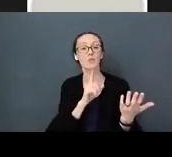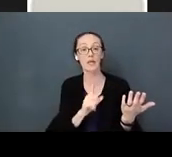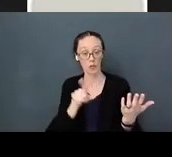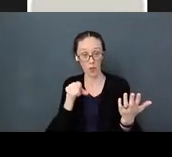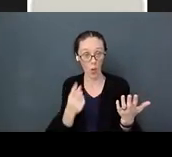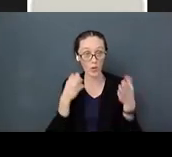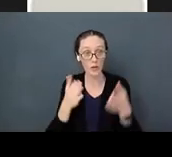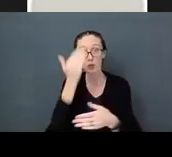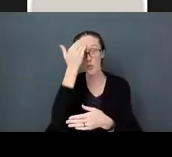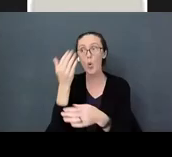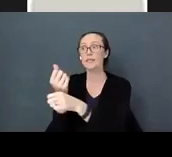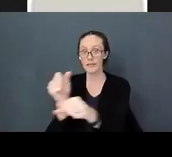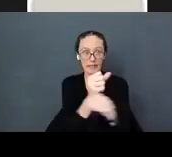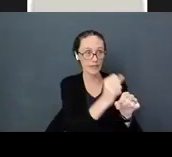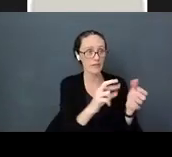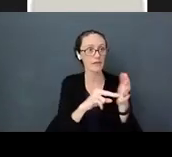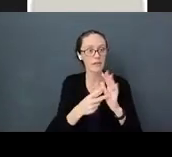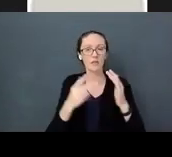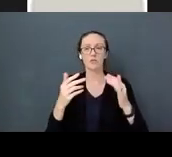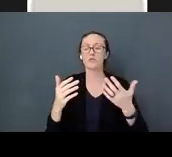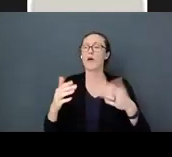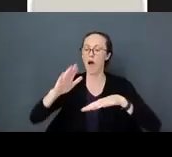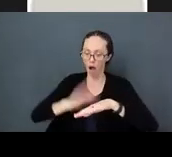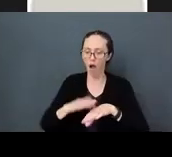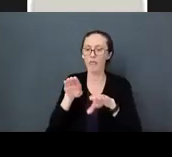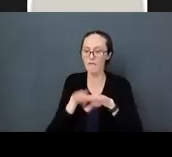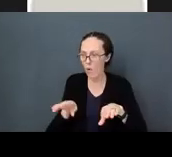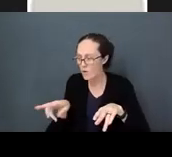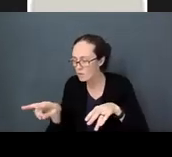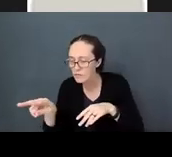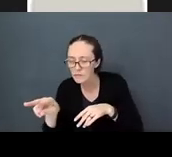on the floor and see what they are looking at and remove it. Once that room is safe,